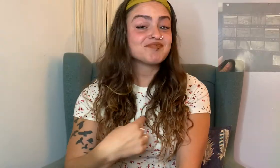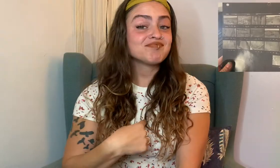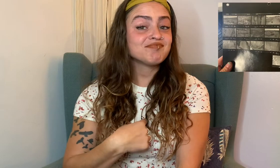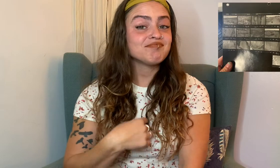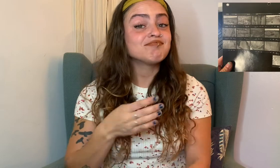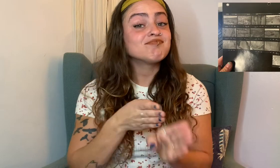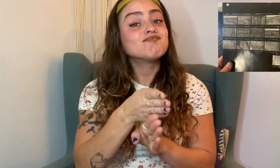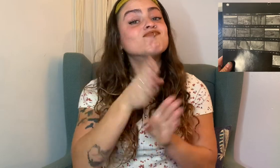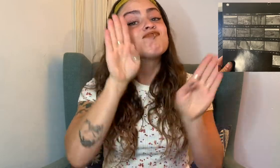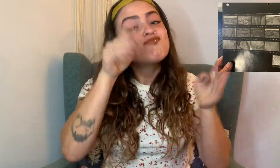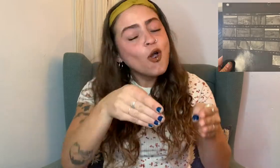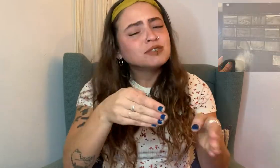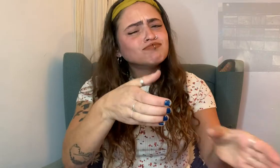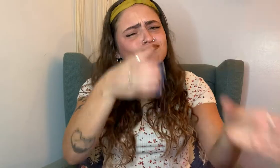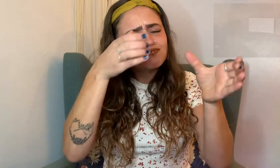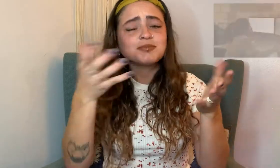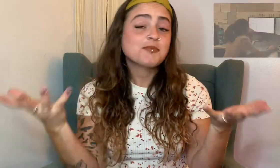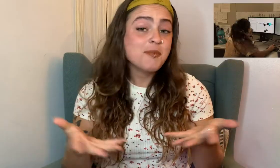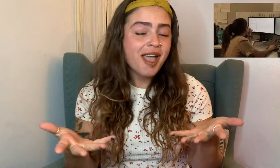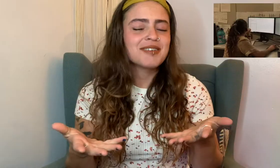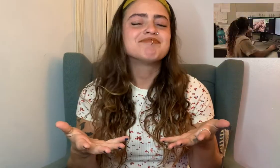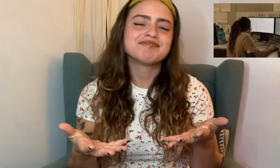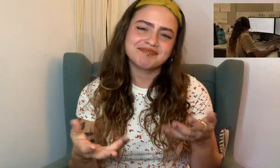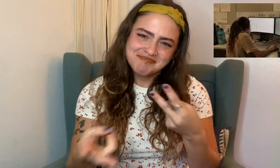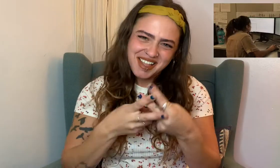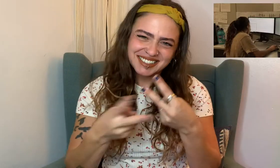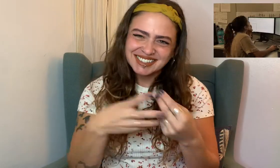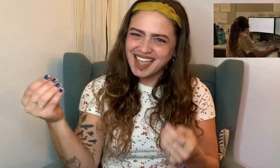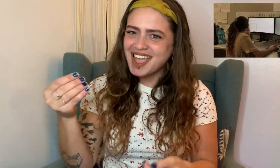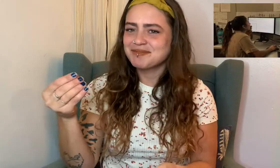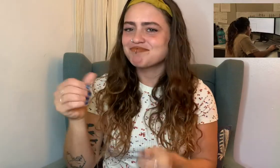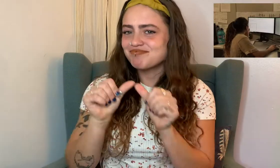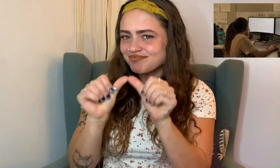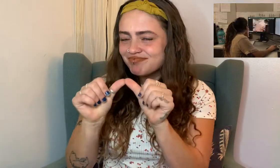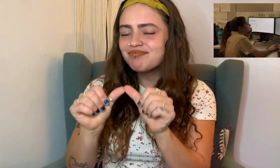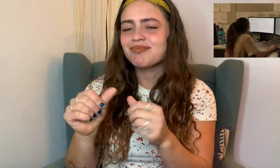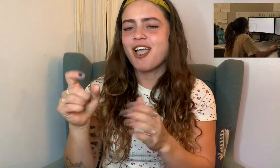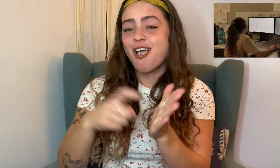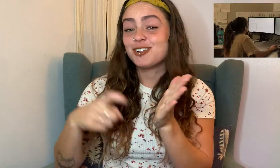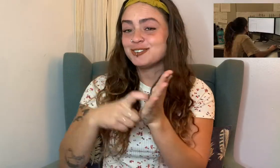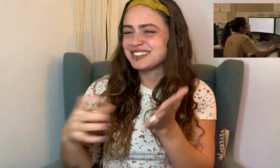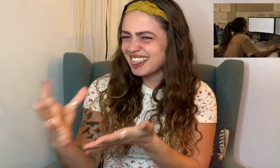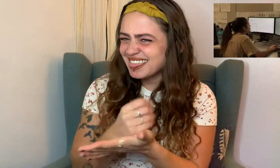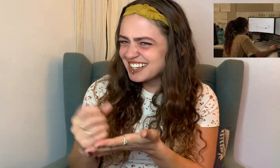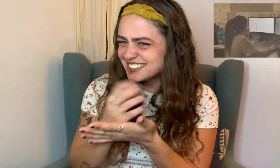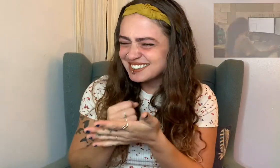I have extensive knowledge in maintaining and preserving Archaeological Collections,